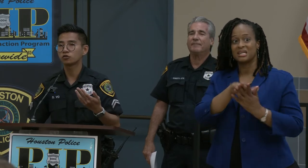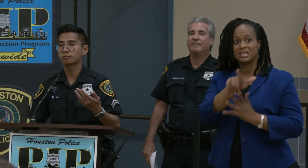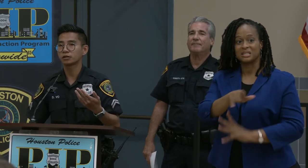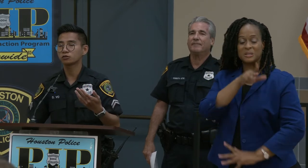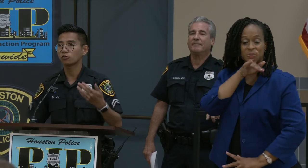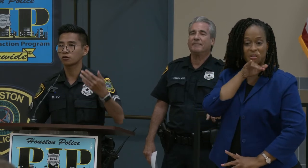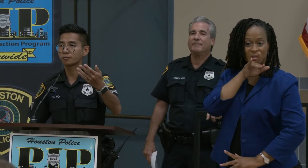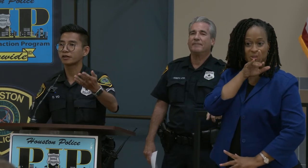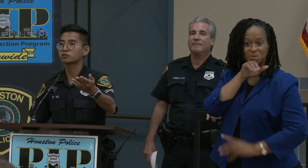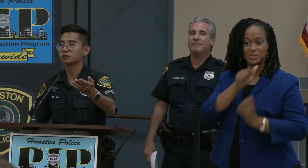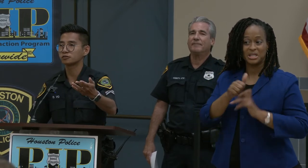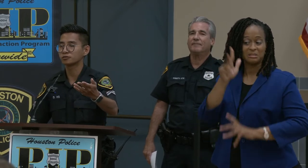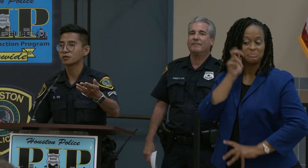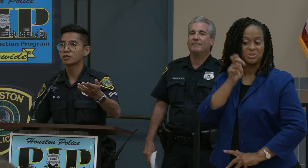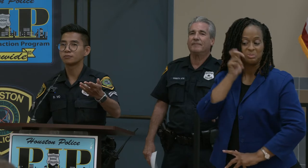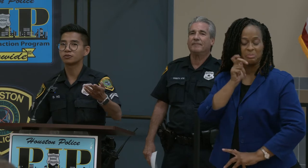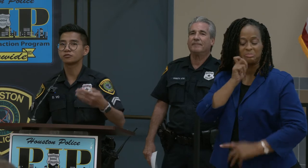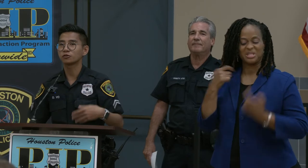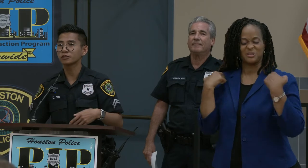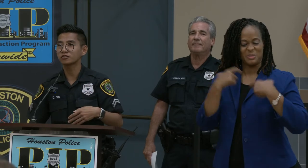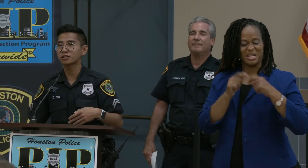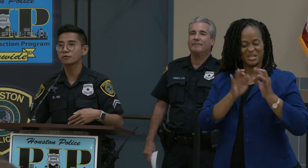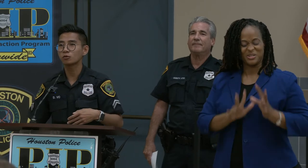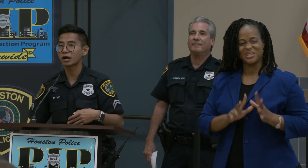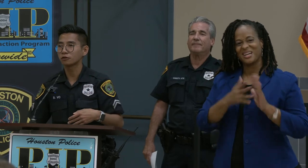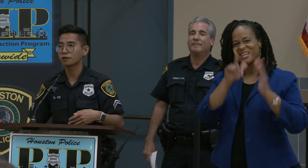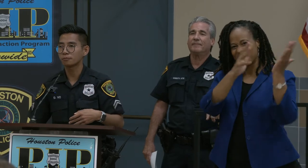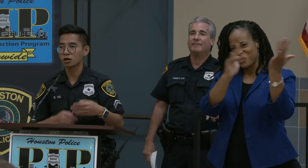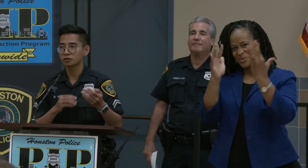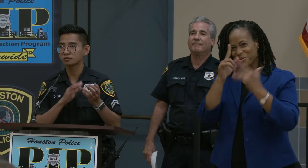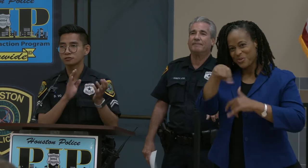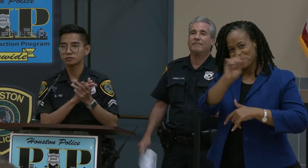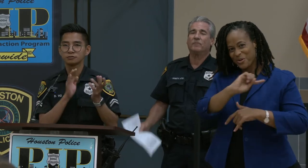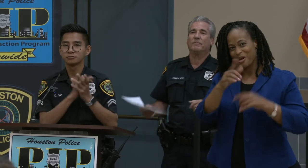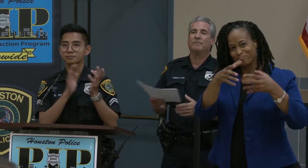Spanish for our Spanish listeners in person. So let's give them a round of applause.